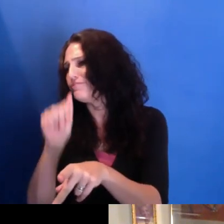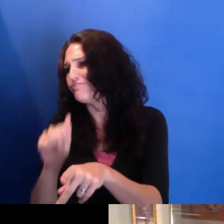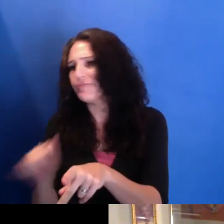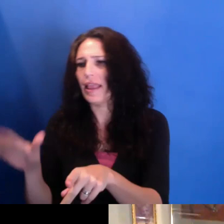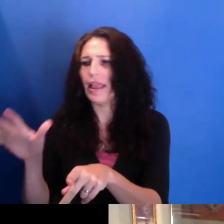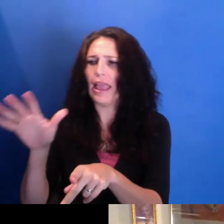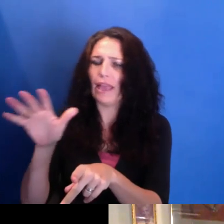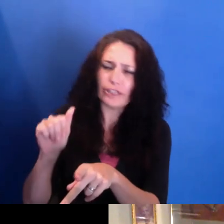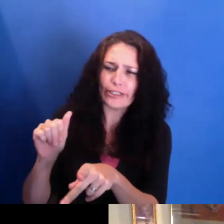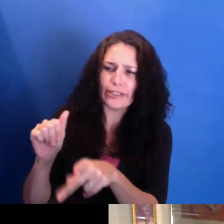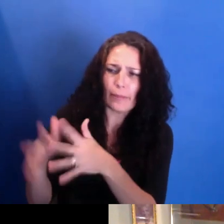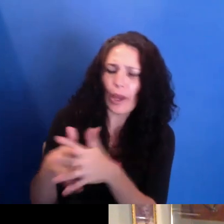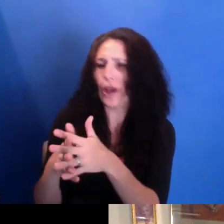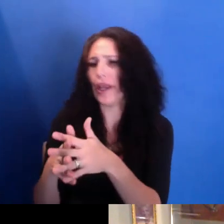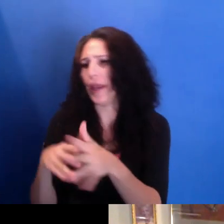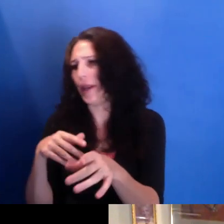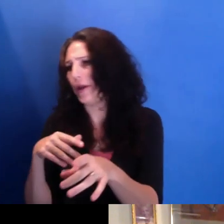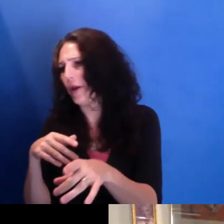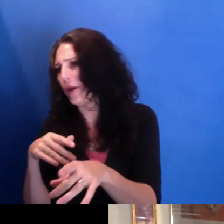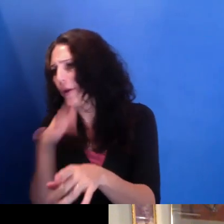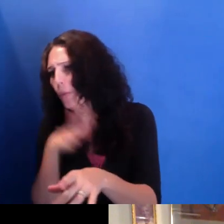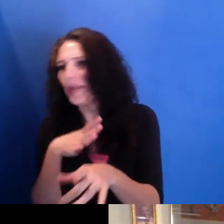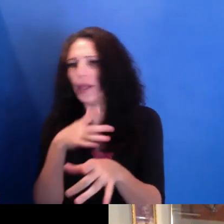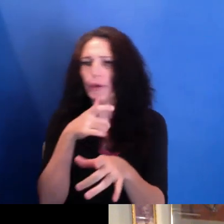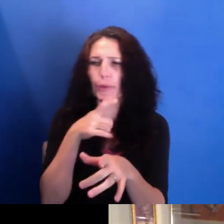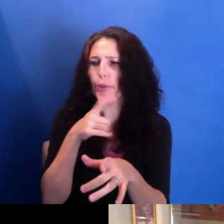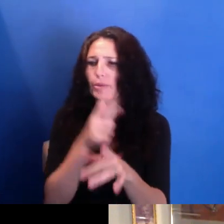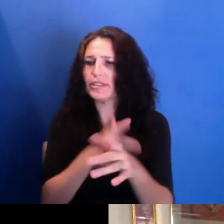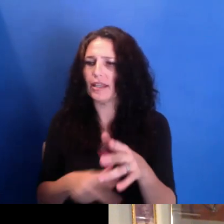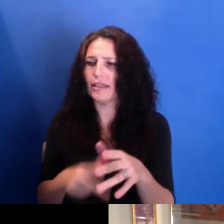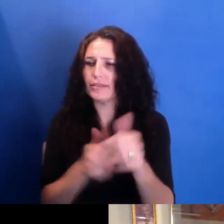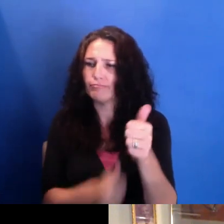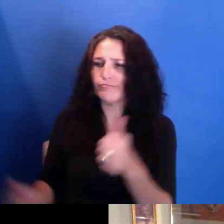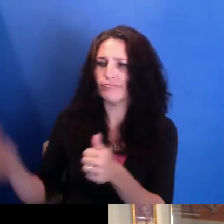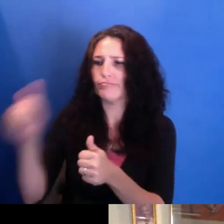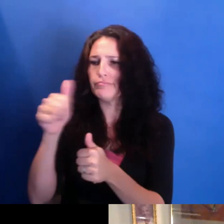differential that was there. And that really was this tension and really a resistance,